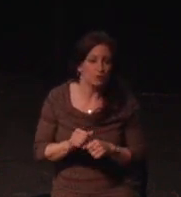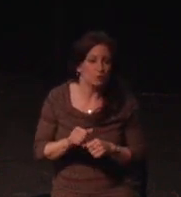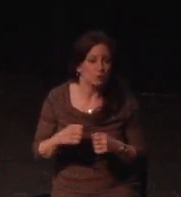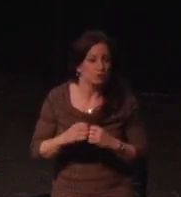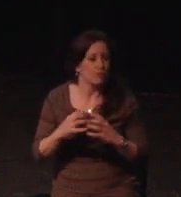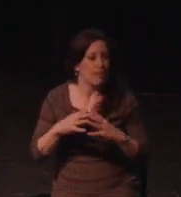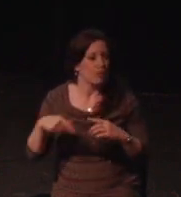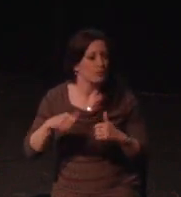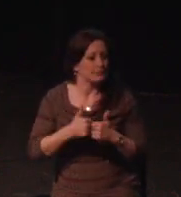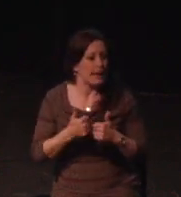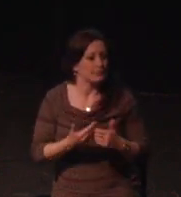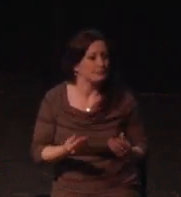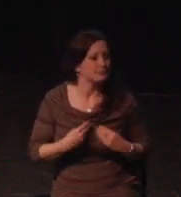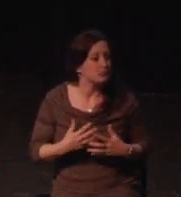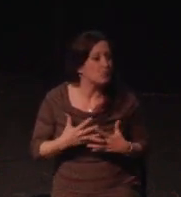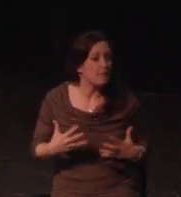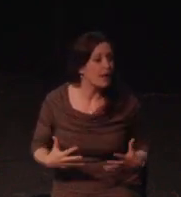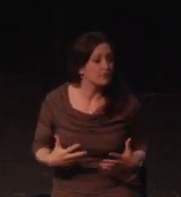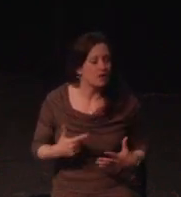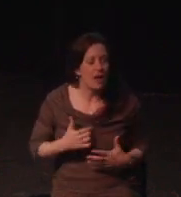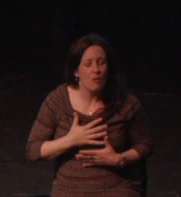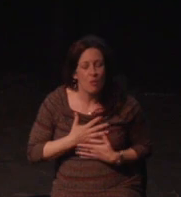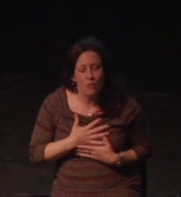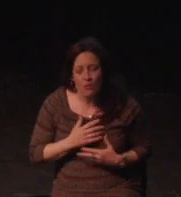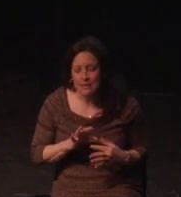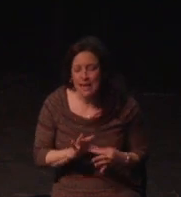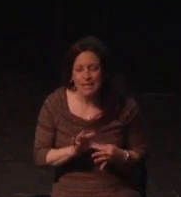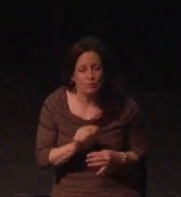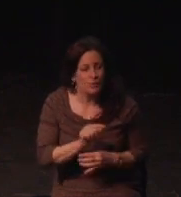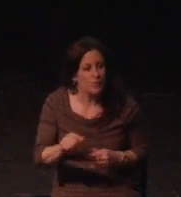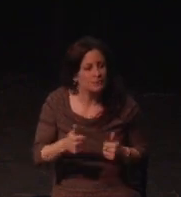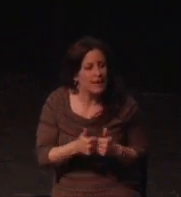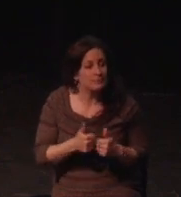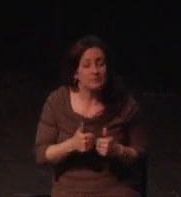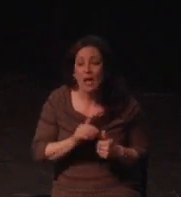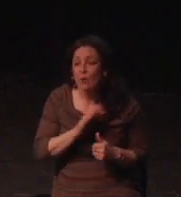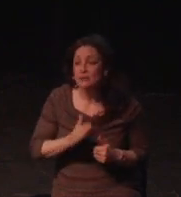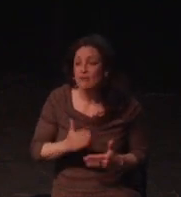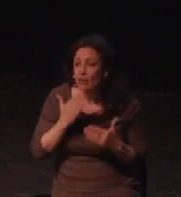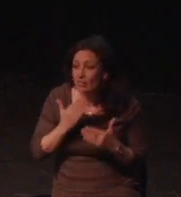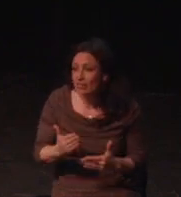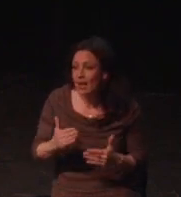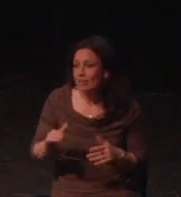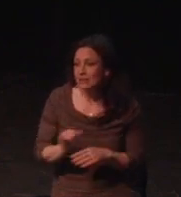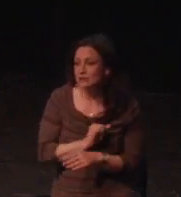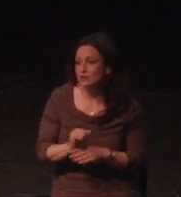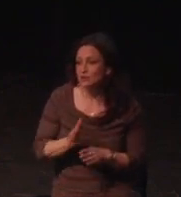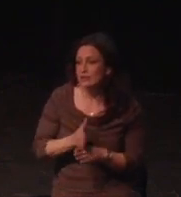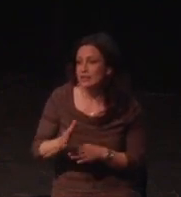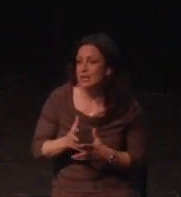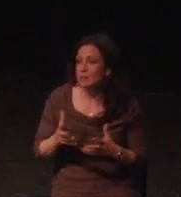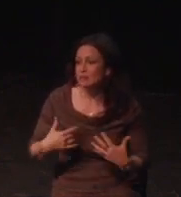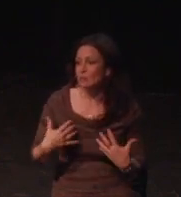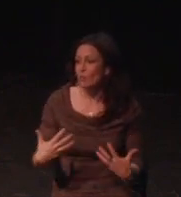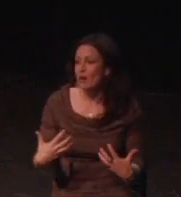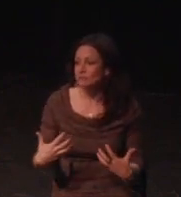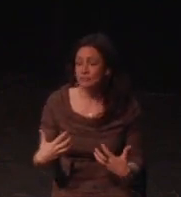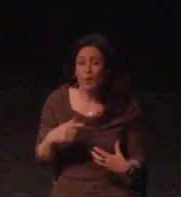I was looking for R&R; when I got out of hospital. Well, messing the constant headache the artery tear had left me with. I remembered something, I wanted to play Dishonored.